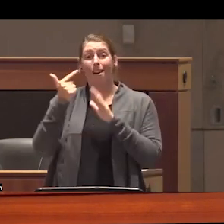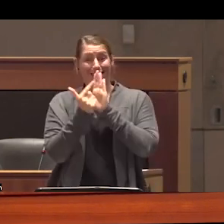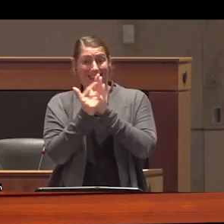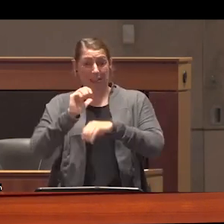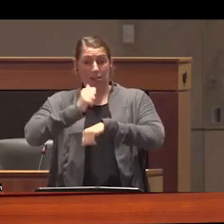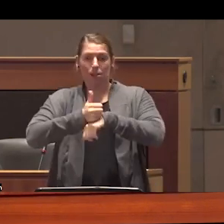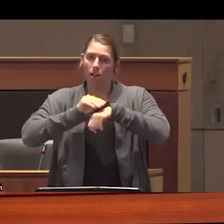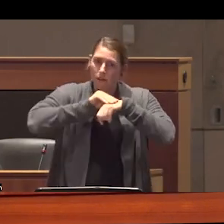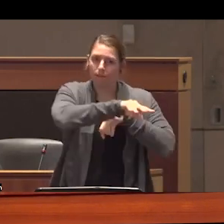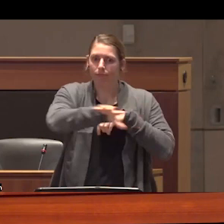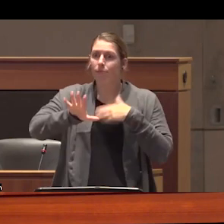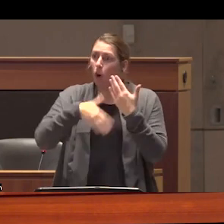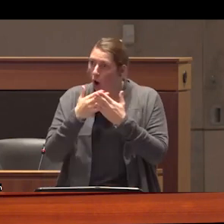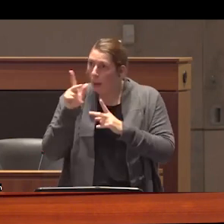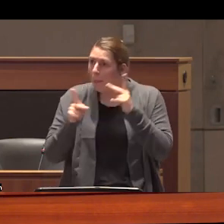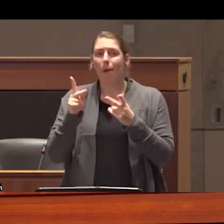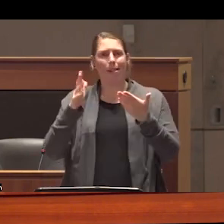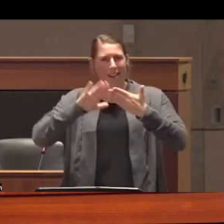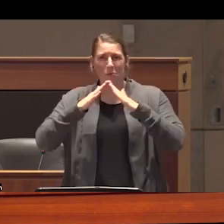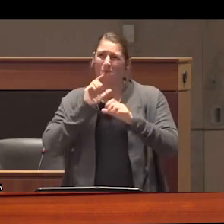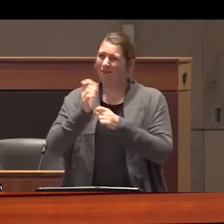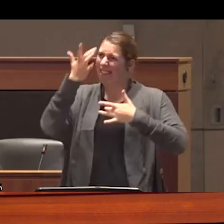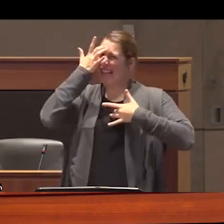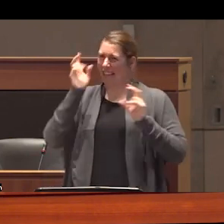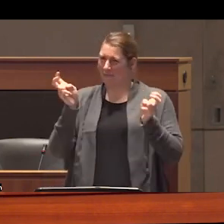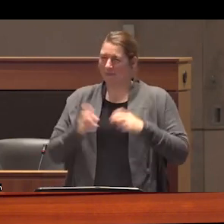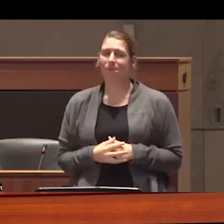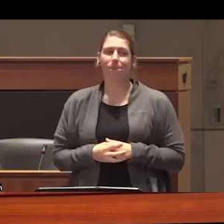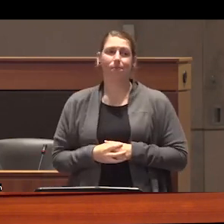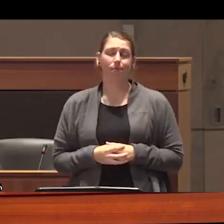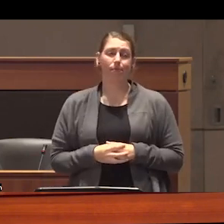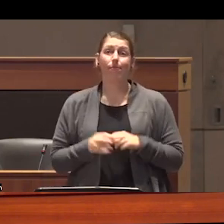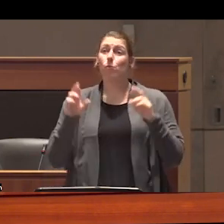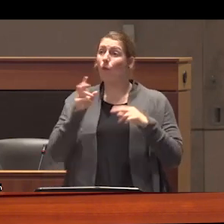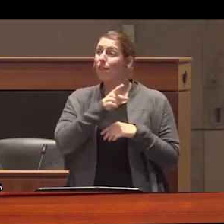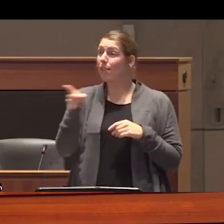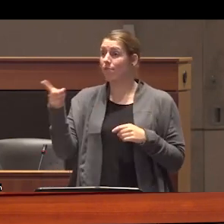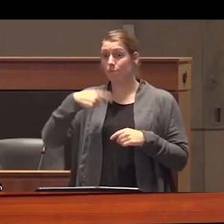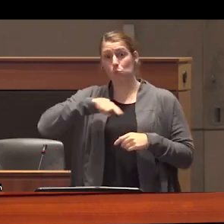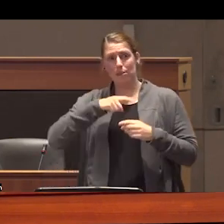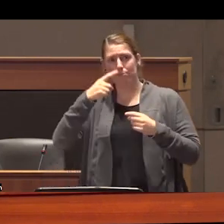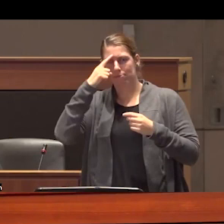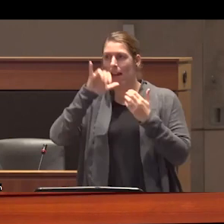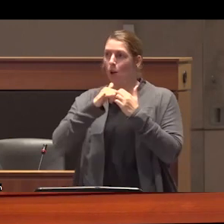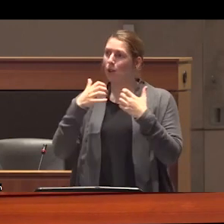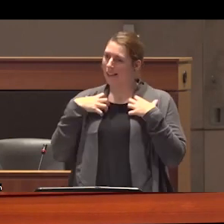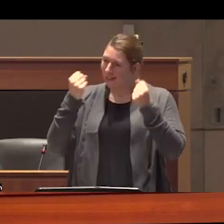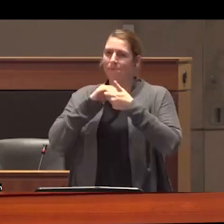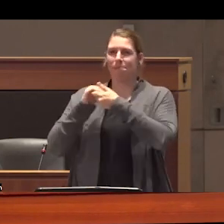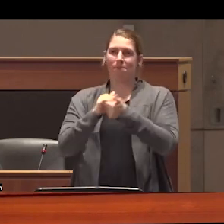all people and all communities sick and hopefully uh to think about how we can collectively recover